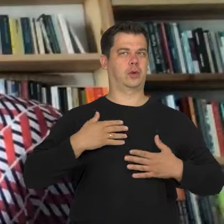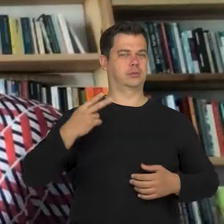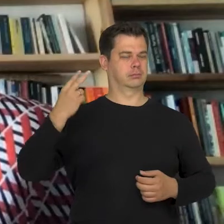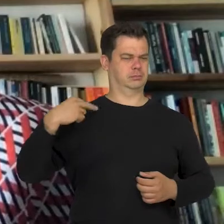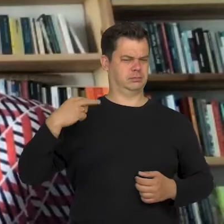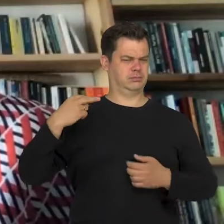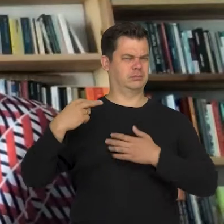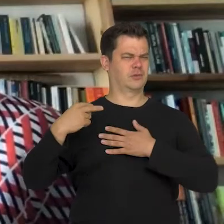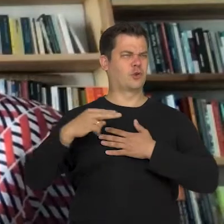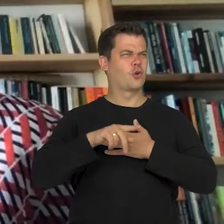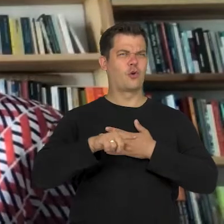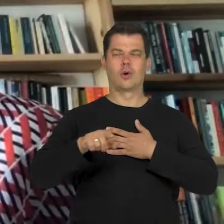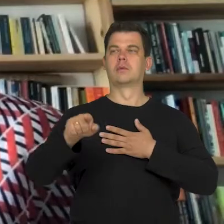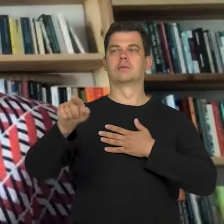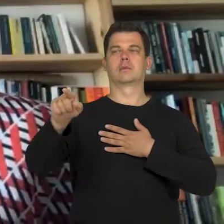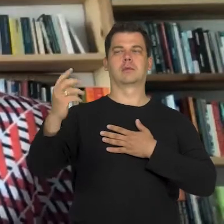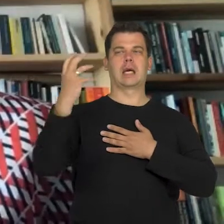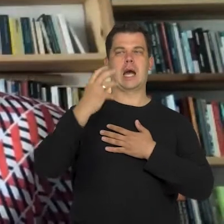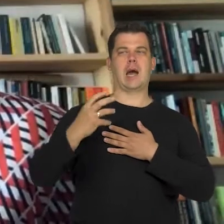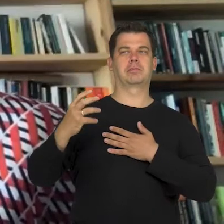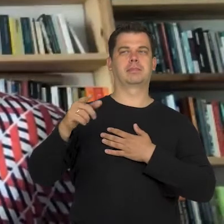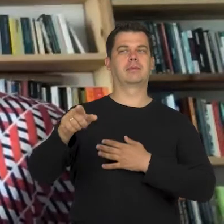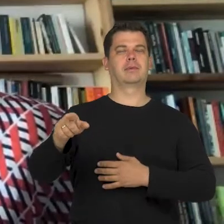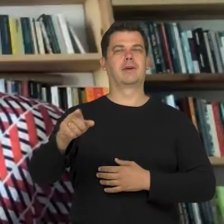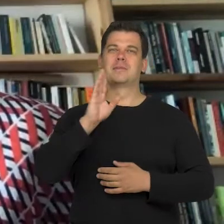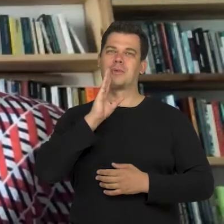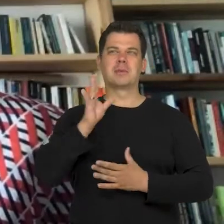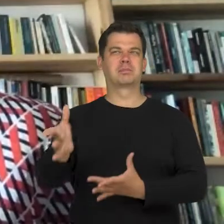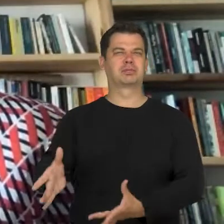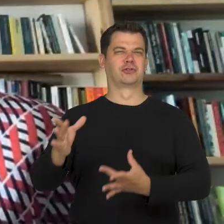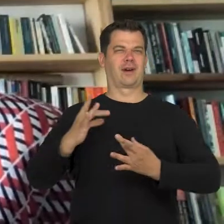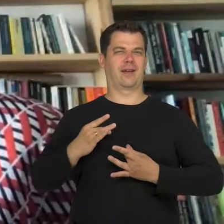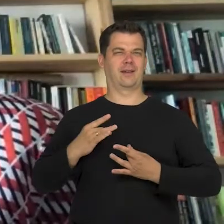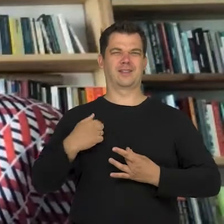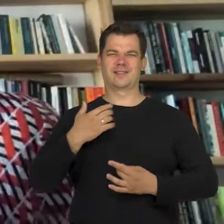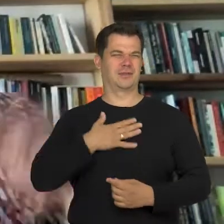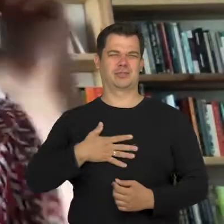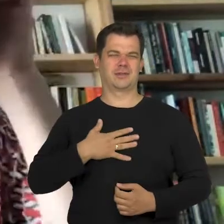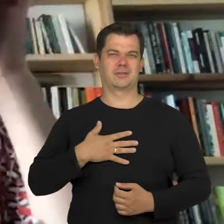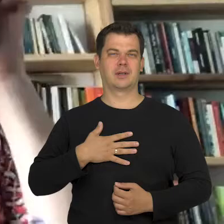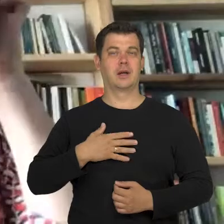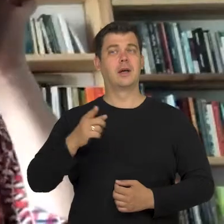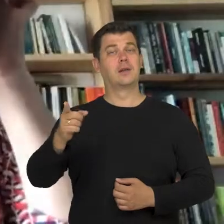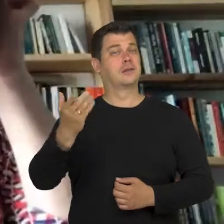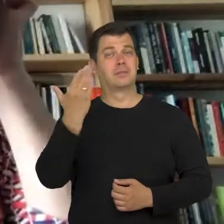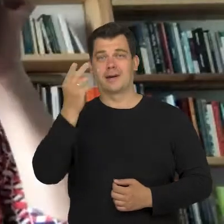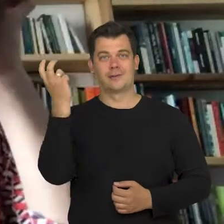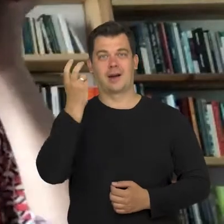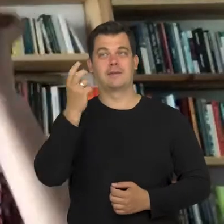That look is overwhelming and uncomfortable. To me, as I mentioned, that boarder is a really interesting concept.